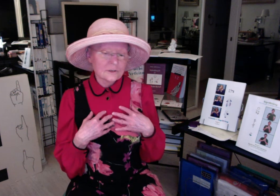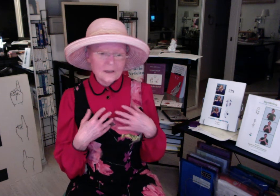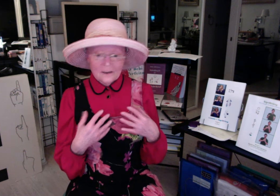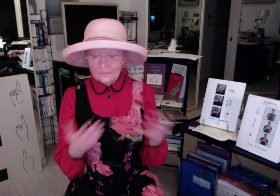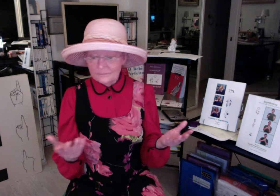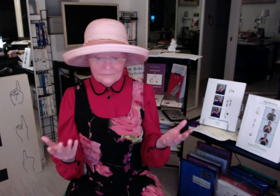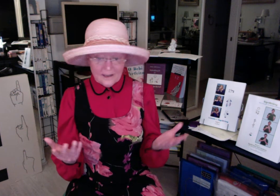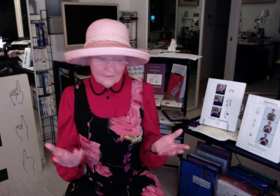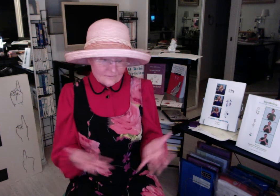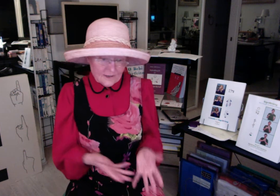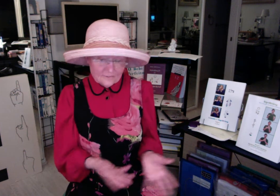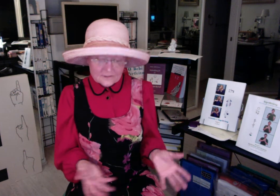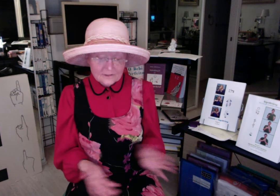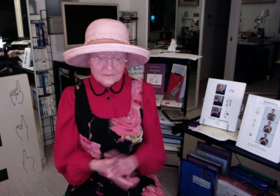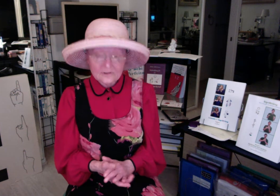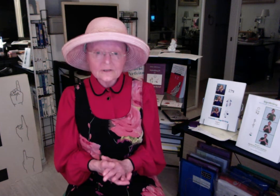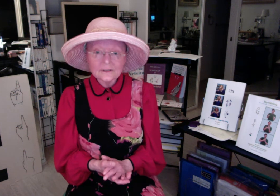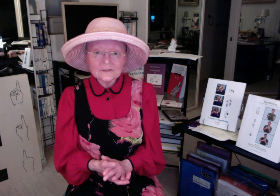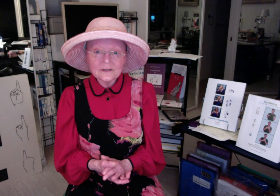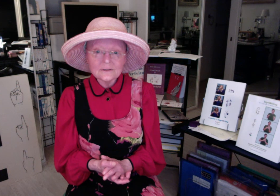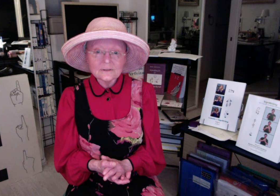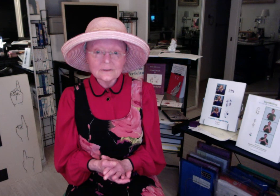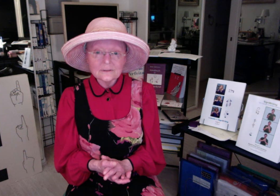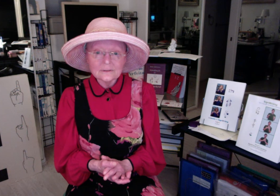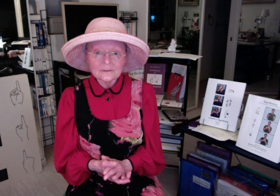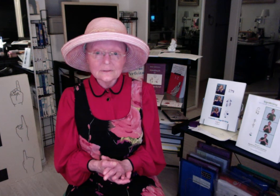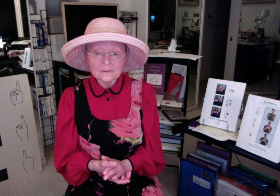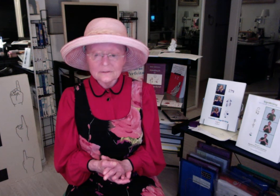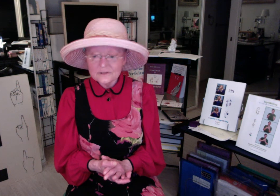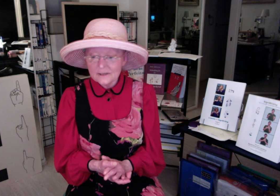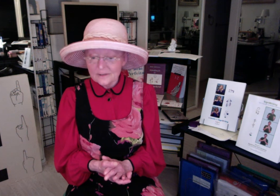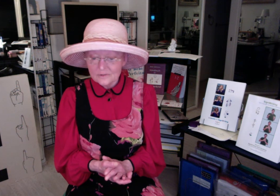I obviously live in the United States and the little sign language I